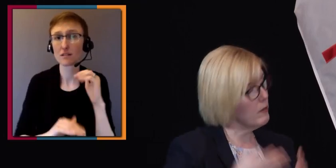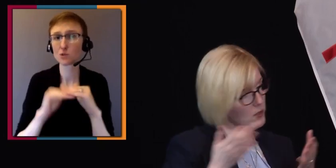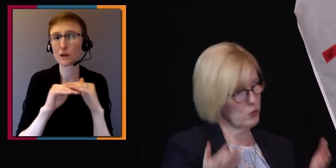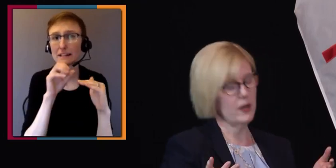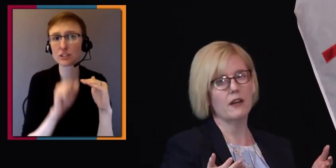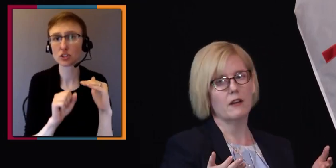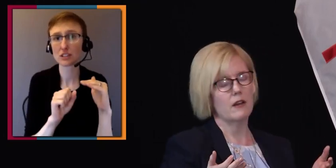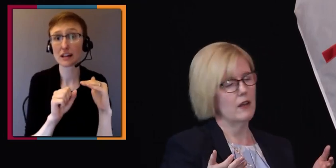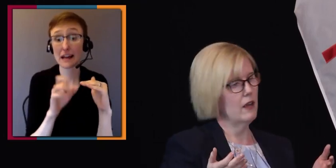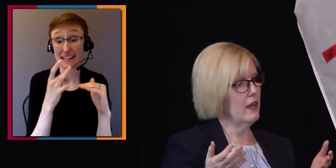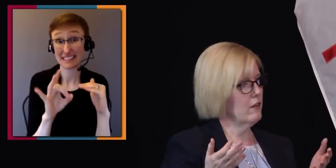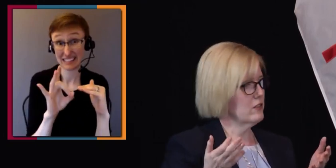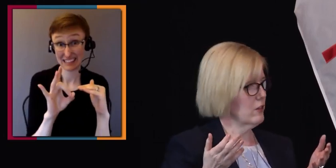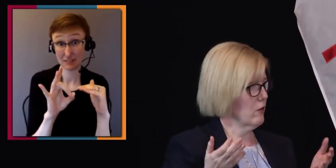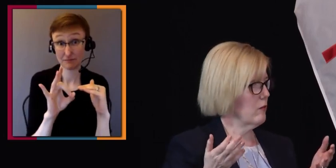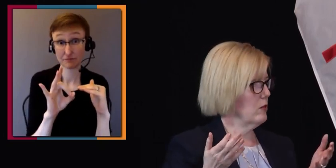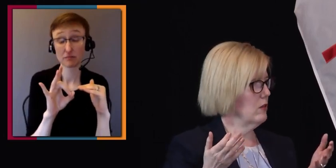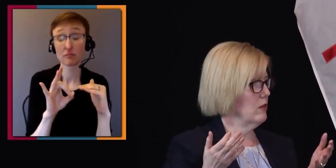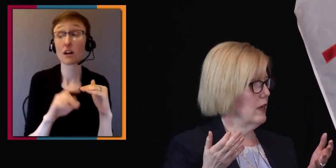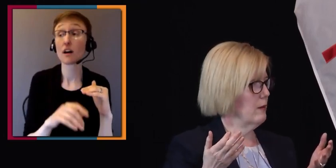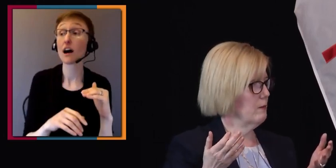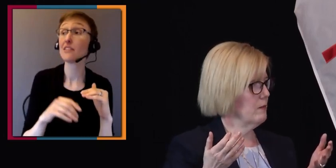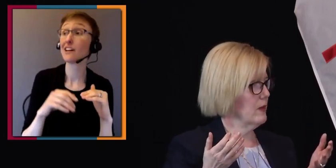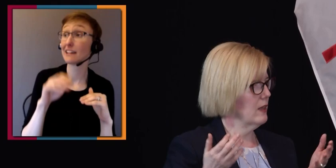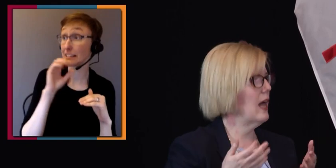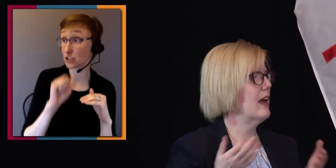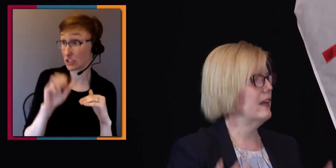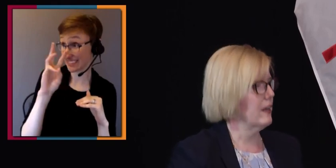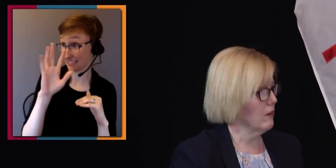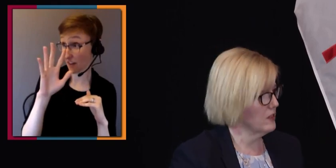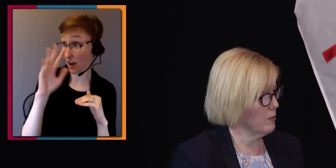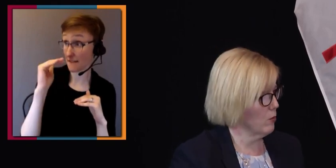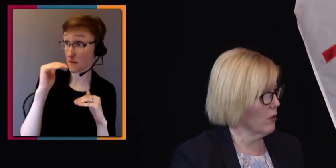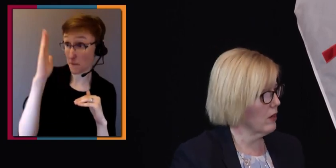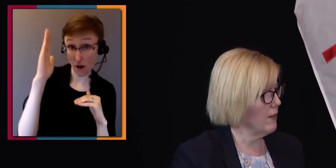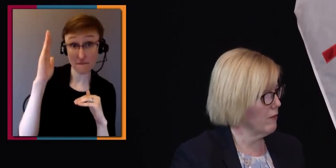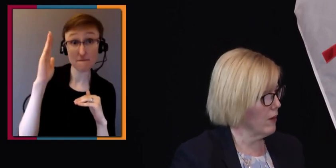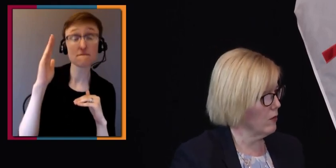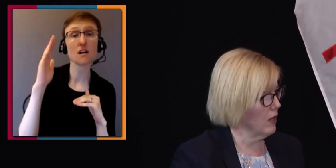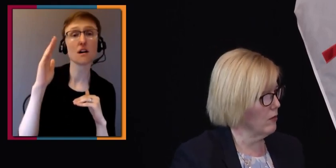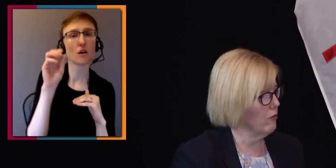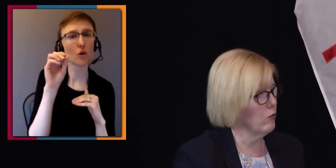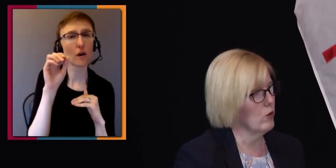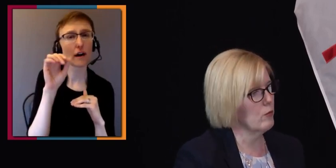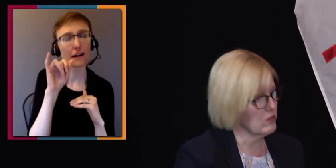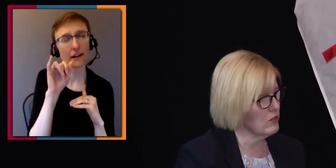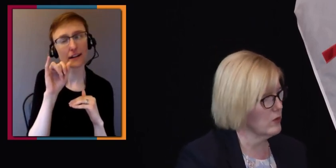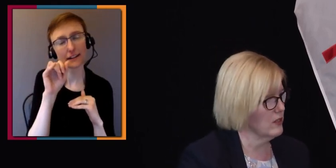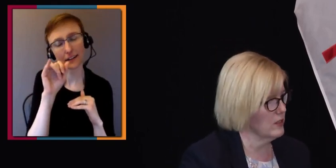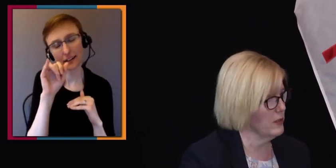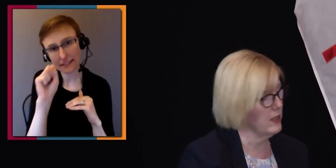But in between, there's an incredible lacking of support at the federal level for persons with disabilities.